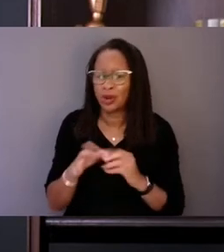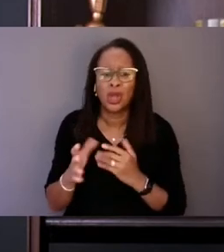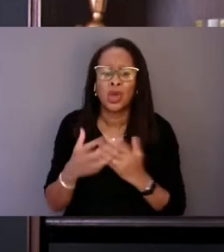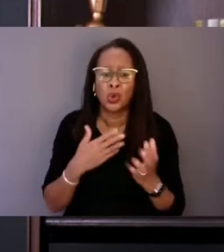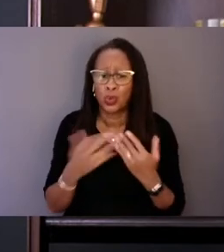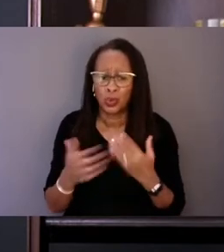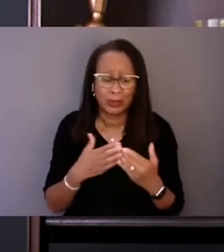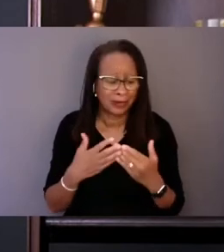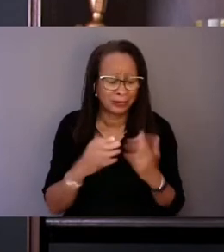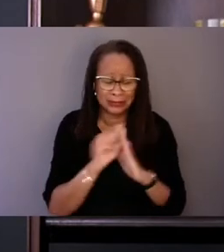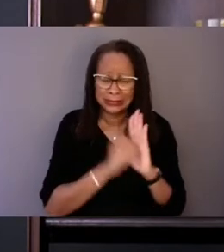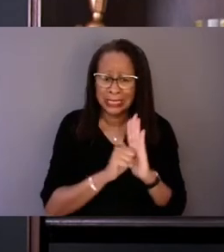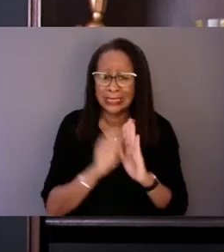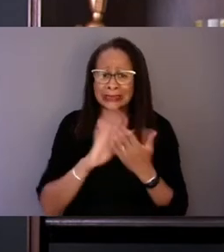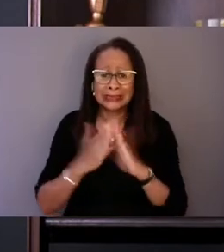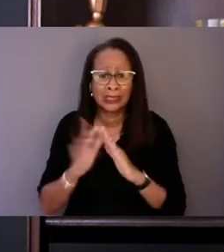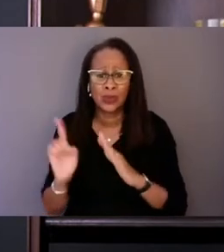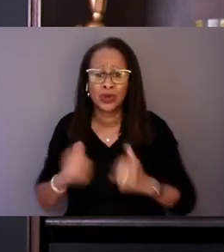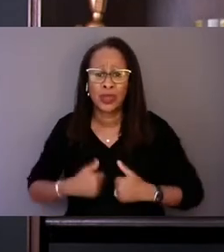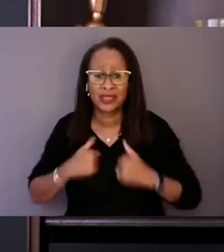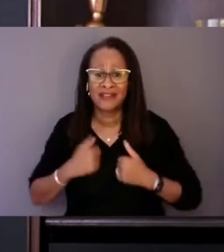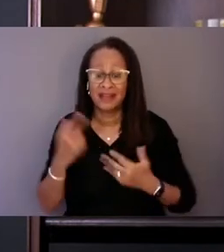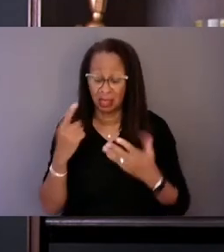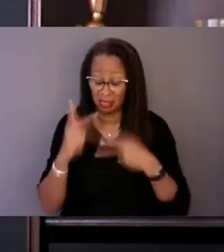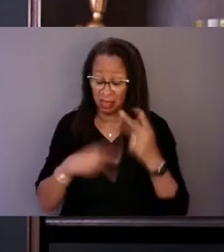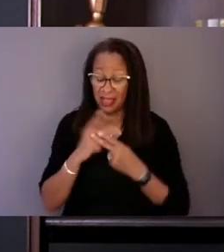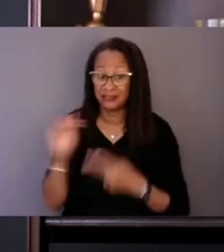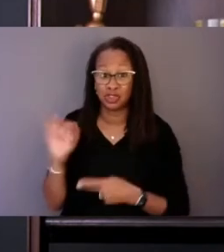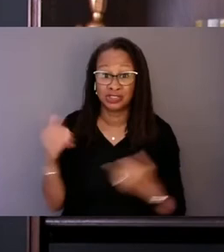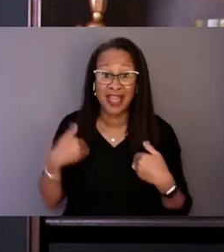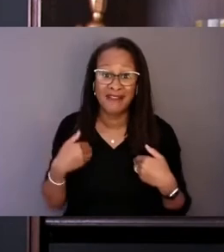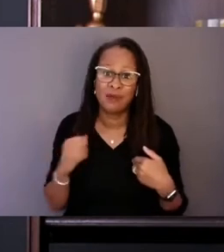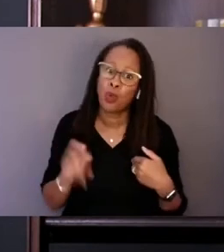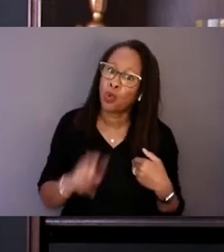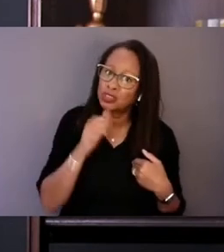what insurance you have or don't have, or what language you speak,